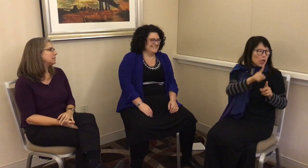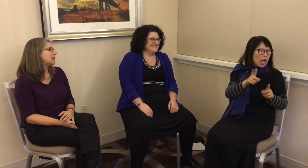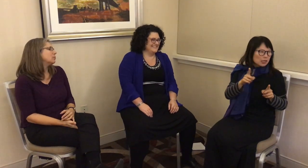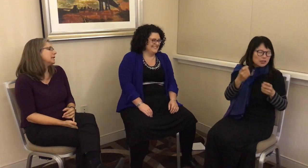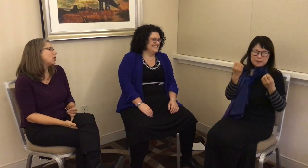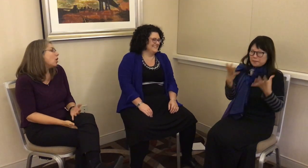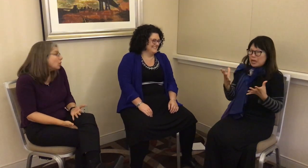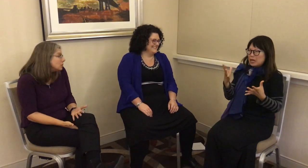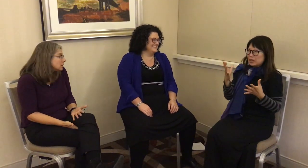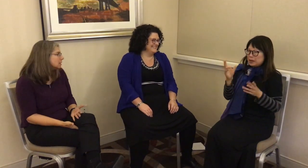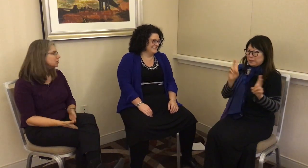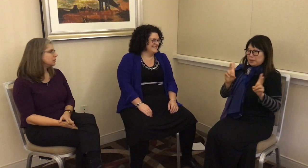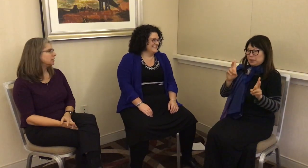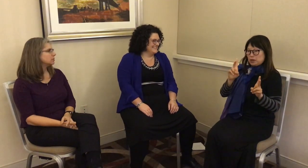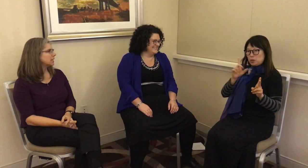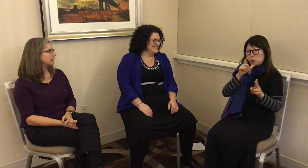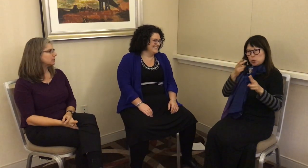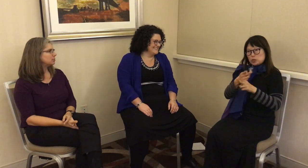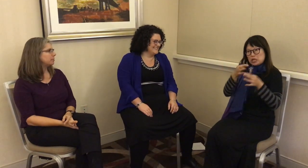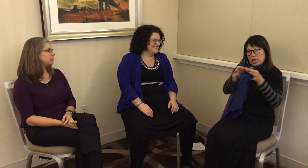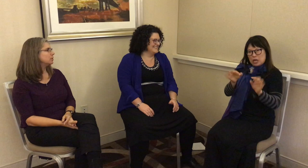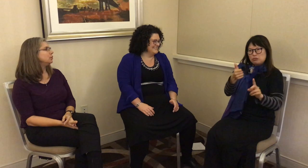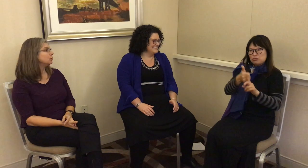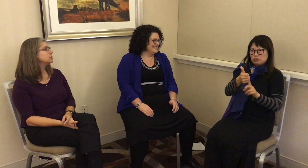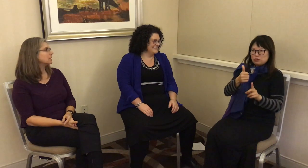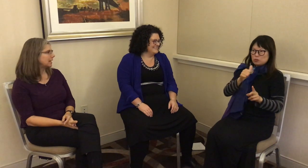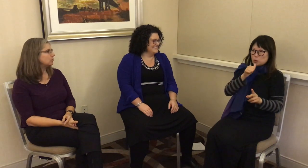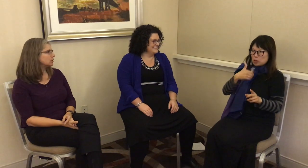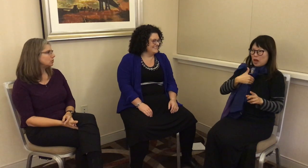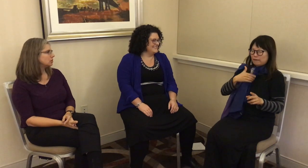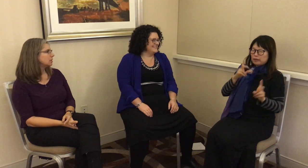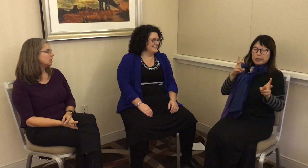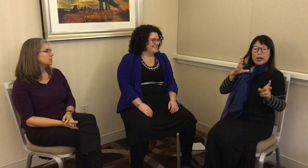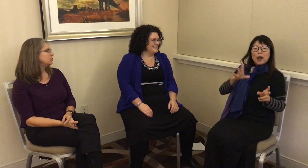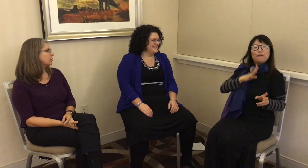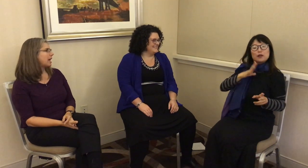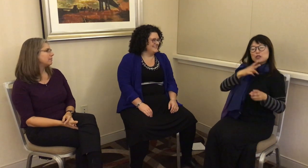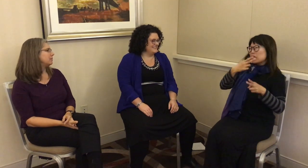It’s not really called “Chatino Sign language,” but people who use the language don’t have